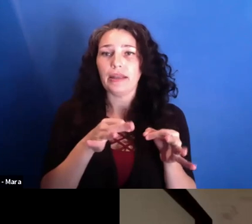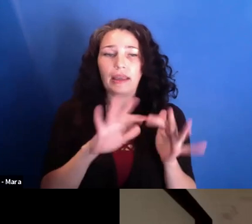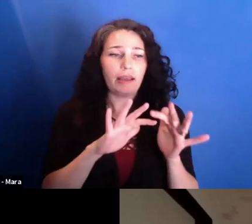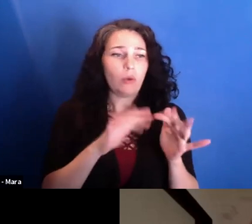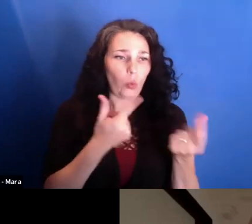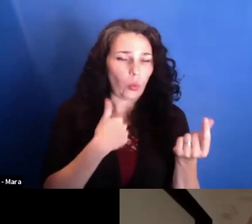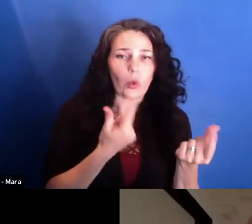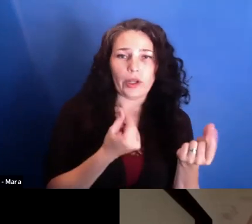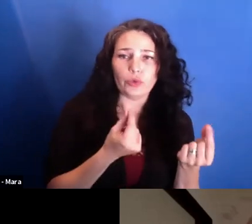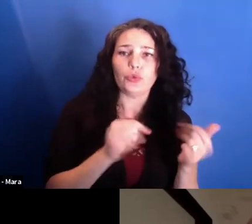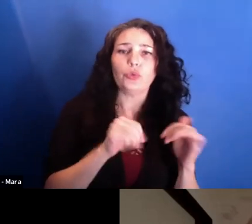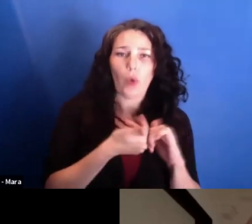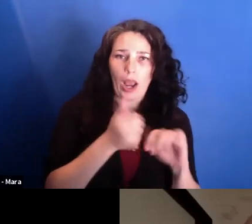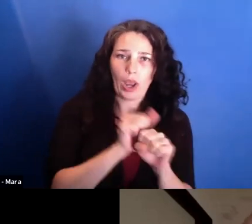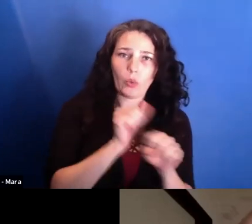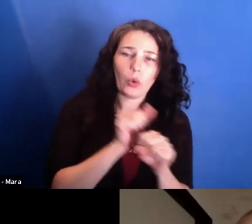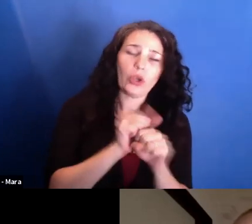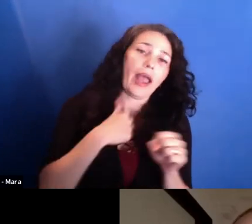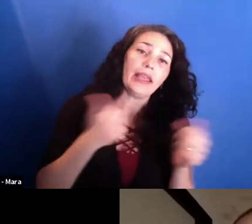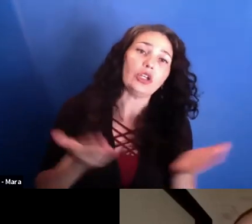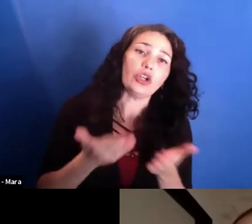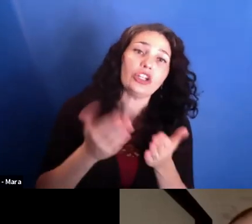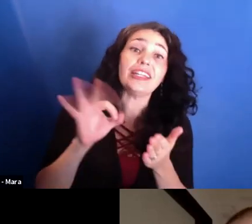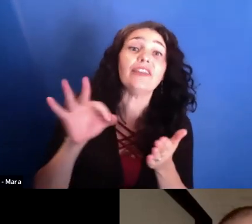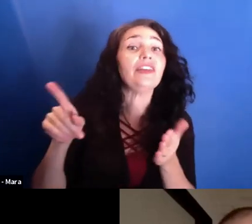I encouraged him to watch, if he had time in between,